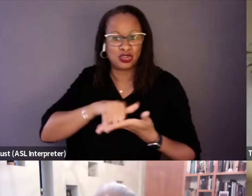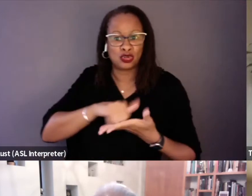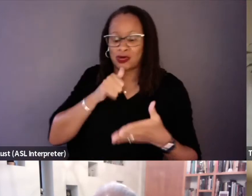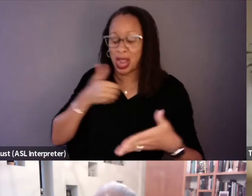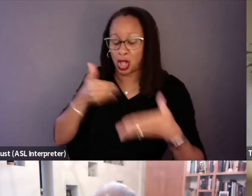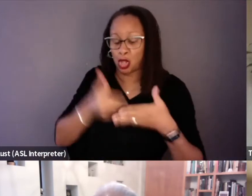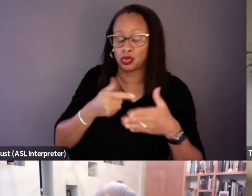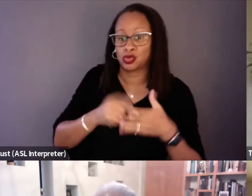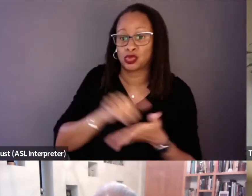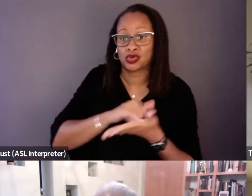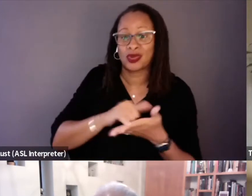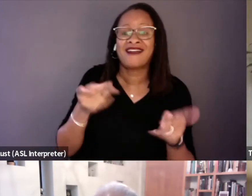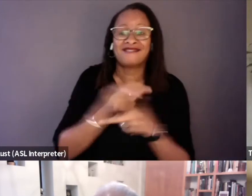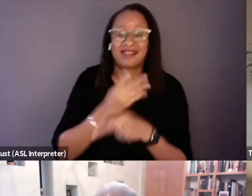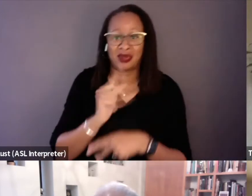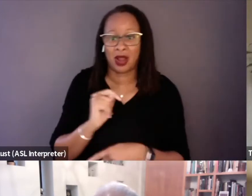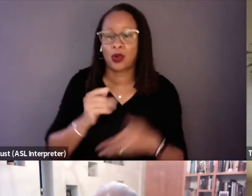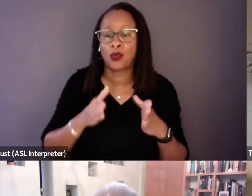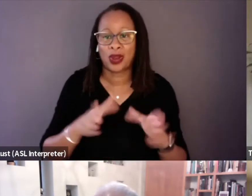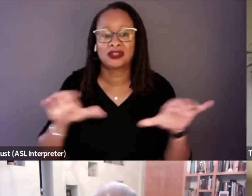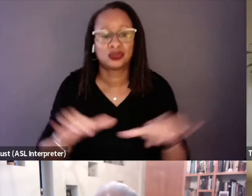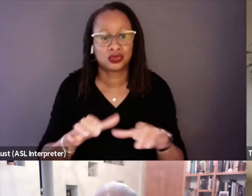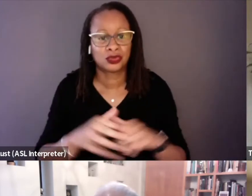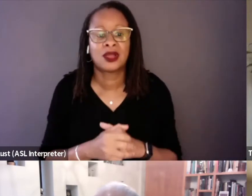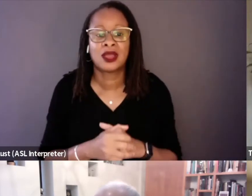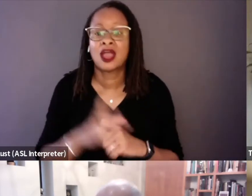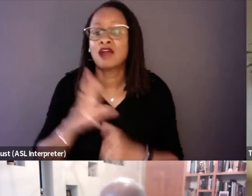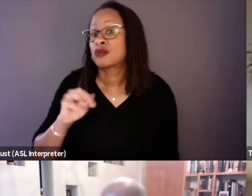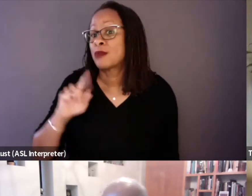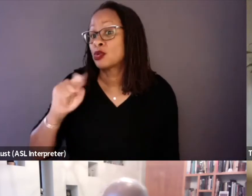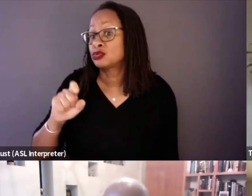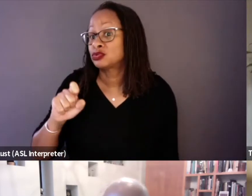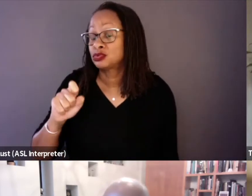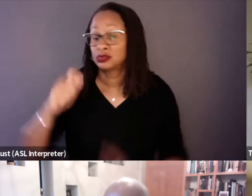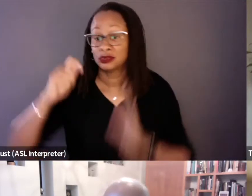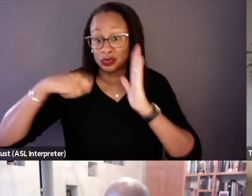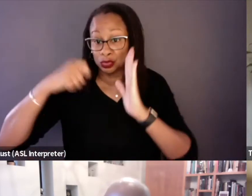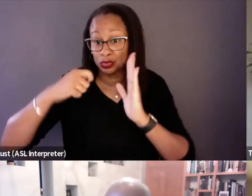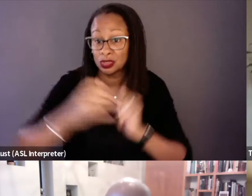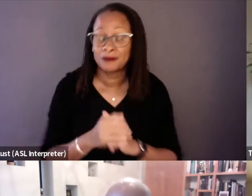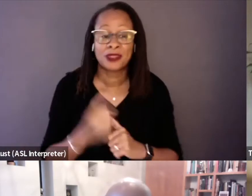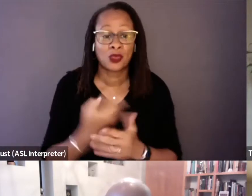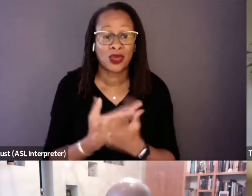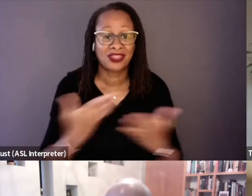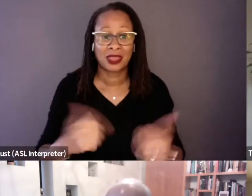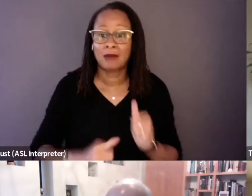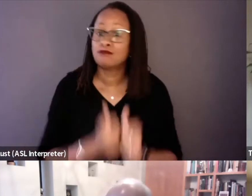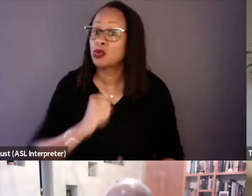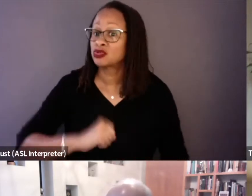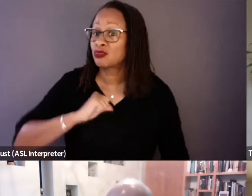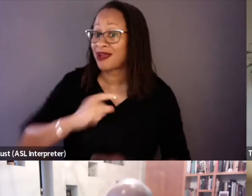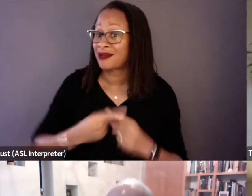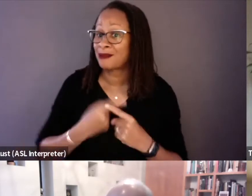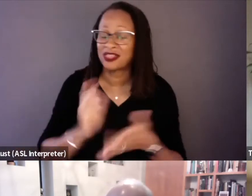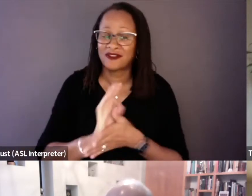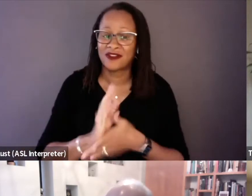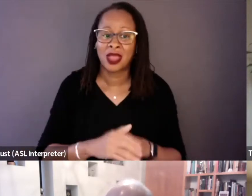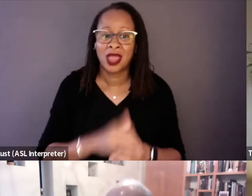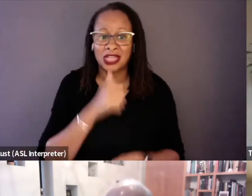we figured out a way to do remote shoots. And so I think one of the things that I'm proudest about about the film is that I don't think you can tell